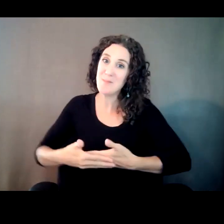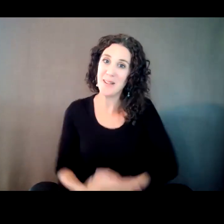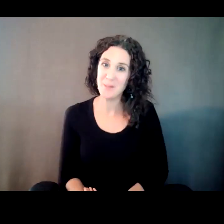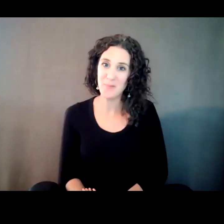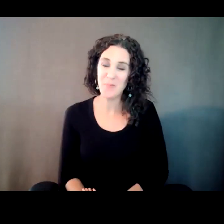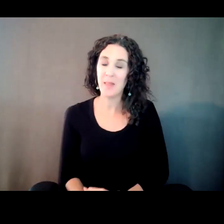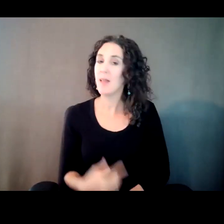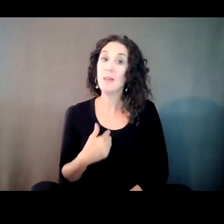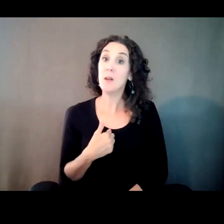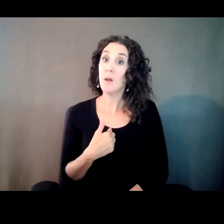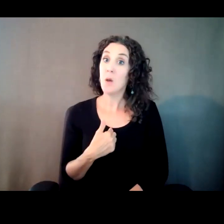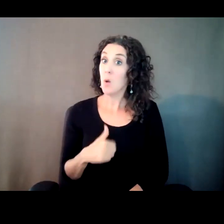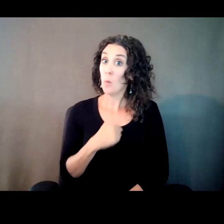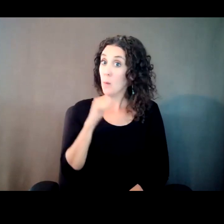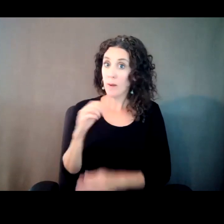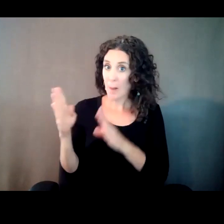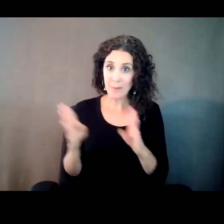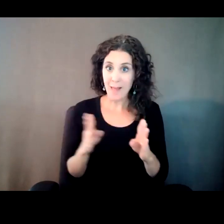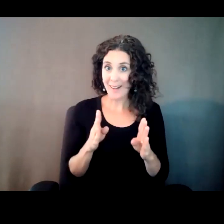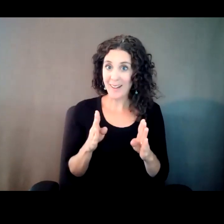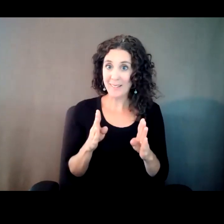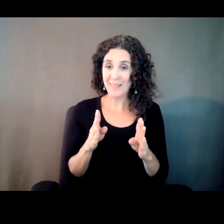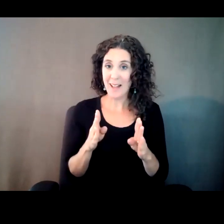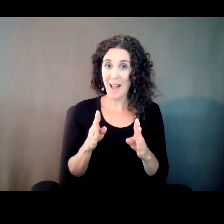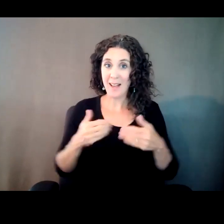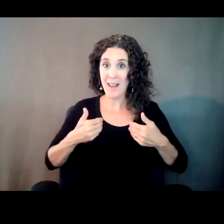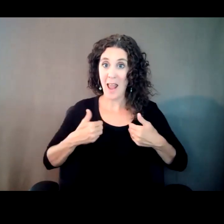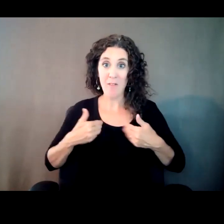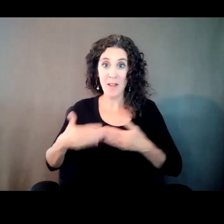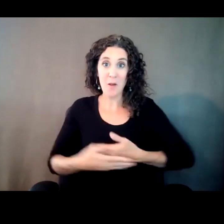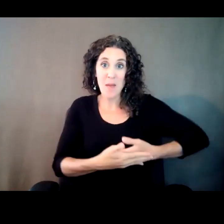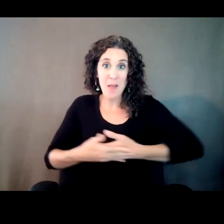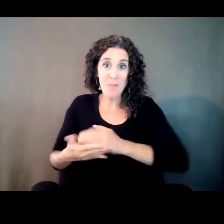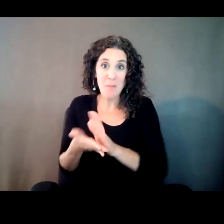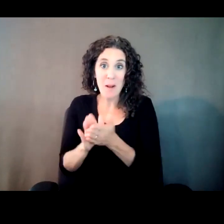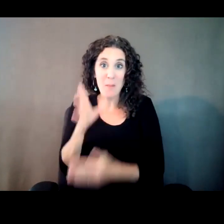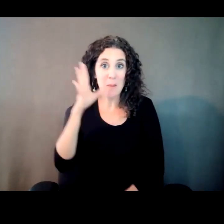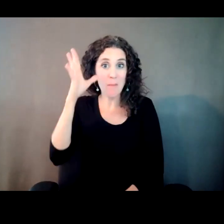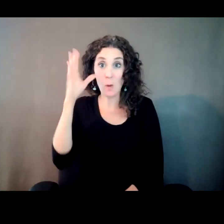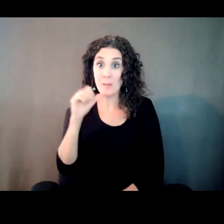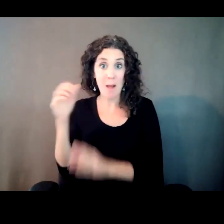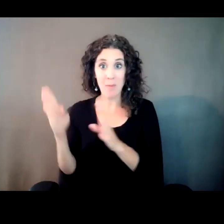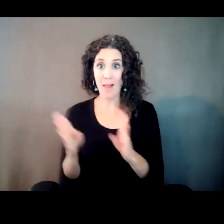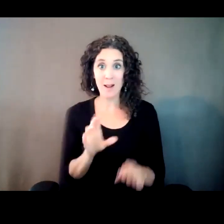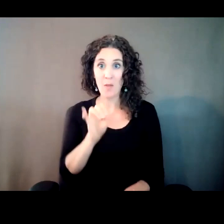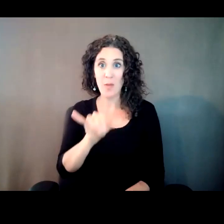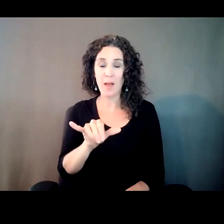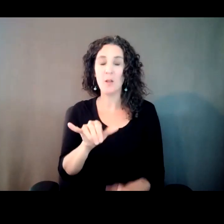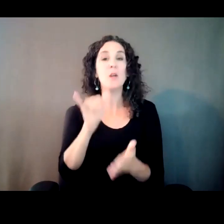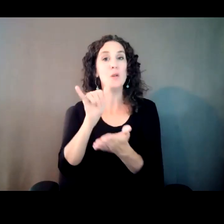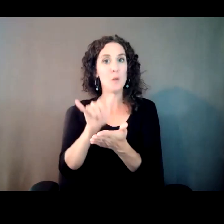were not planning on doing. And so that obviously changed a lot for me.